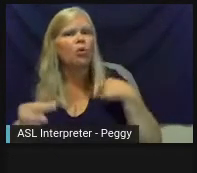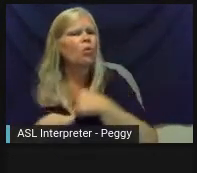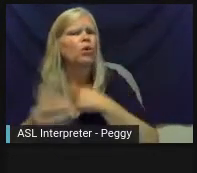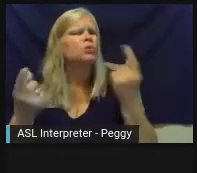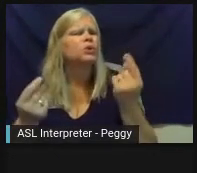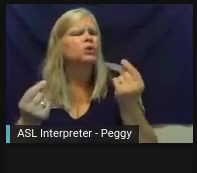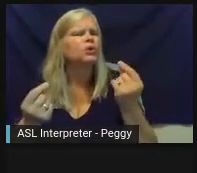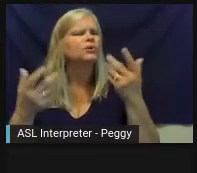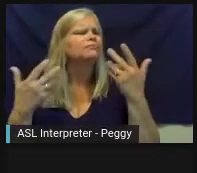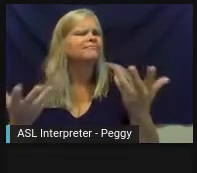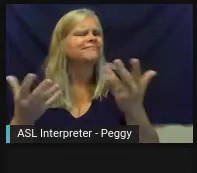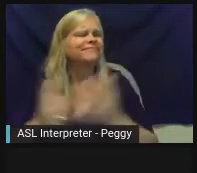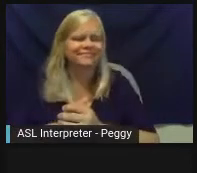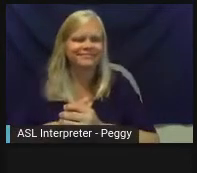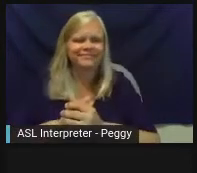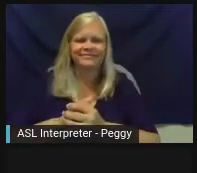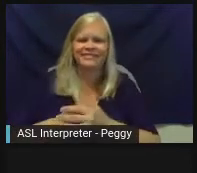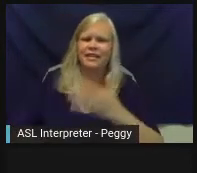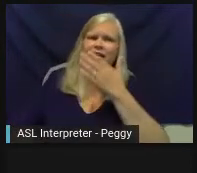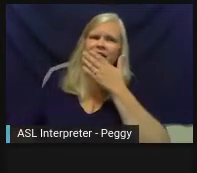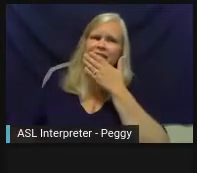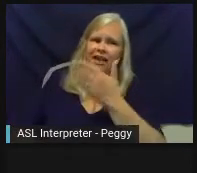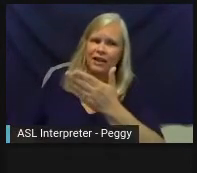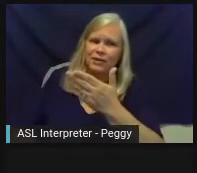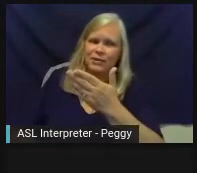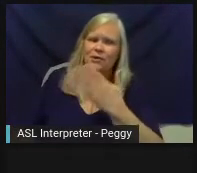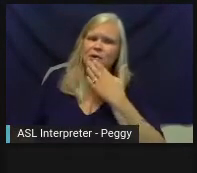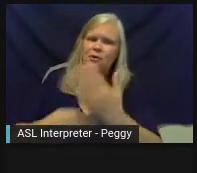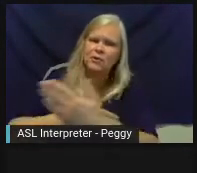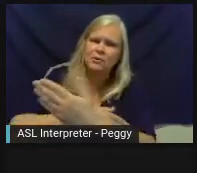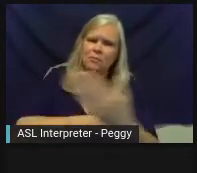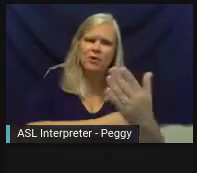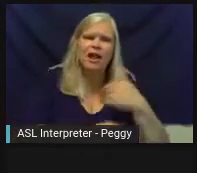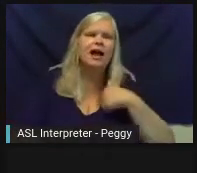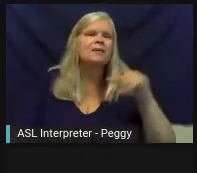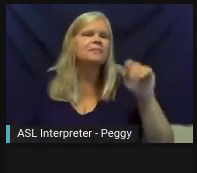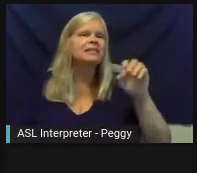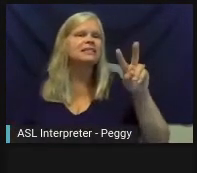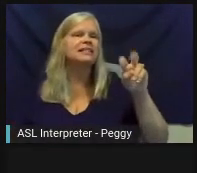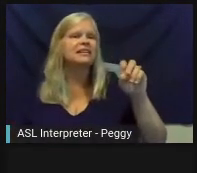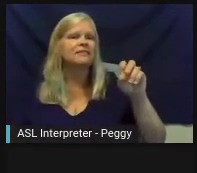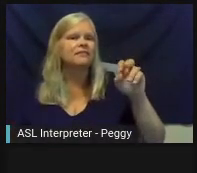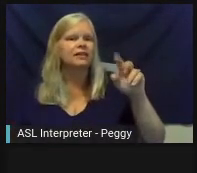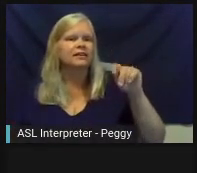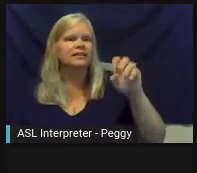Thank you. Good morning. Again, I'm Teva Dawson.